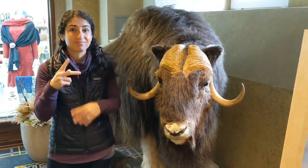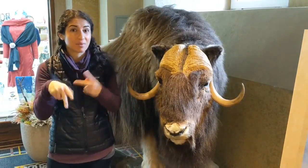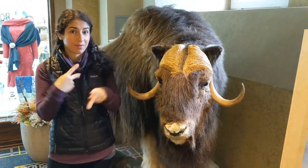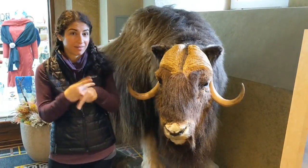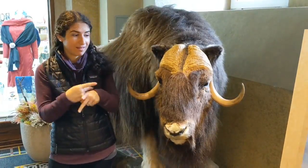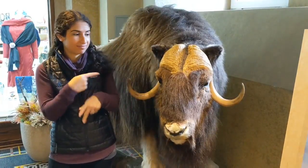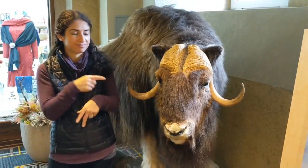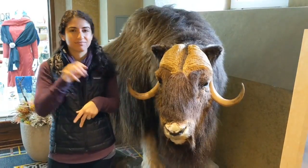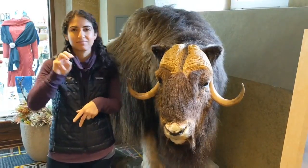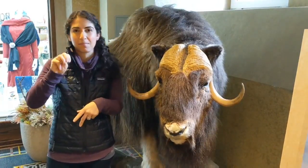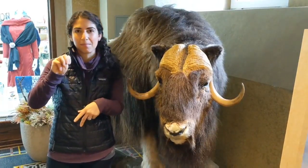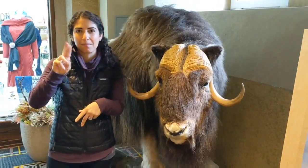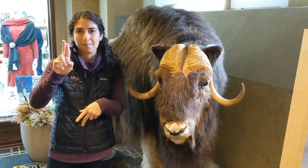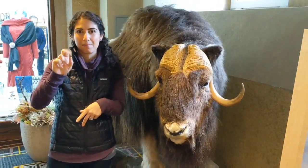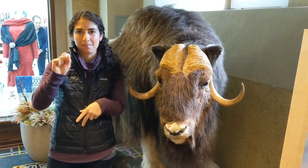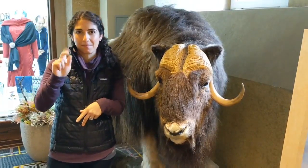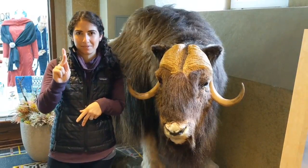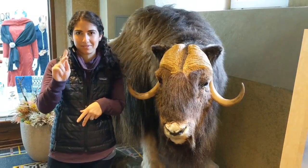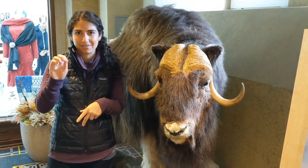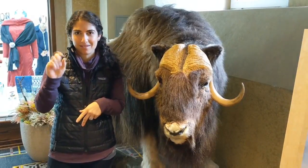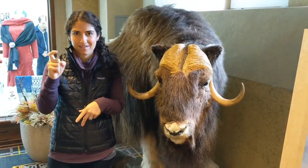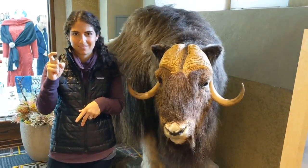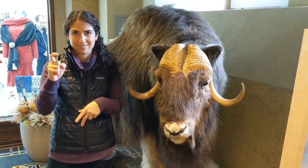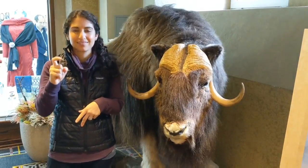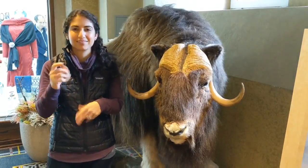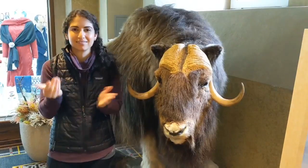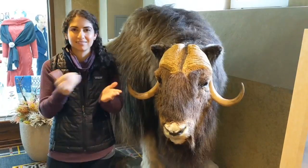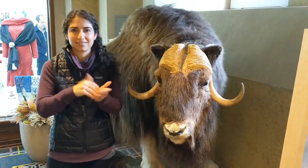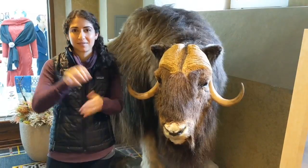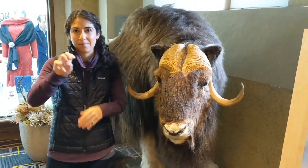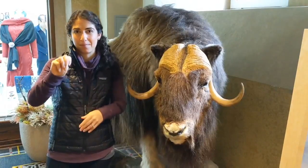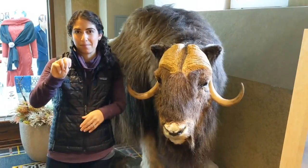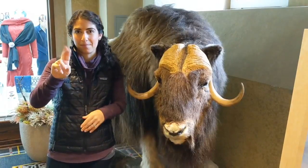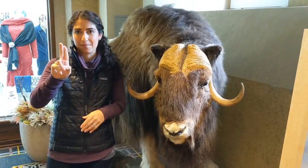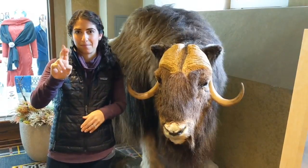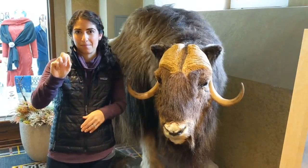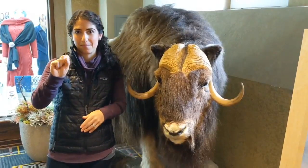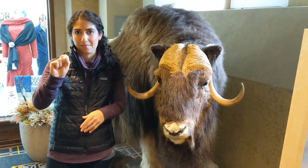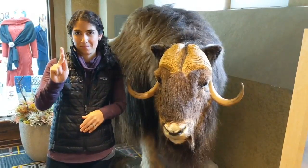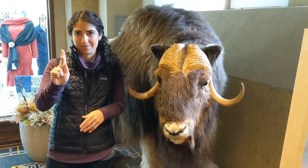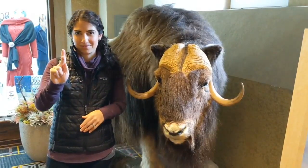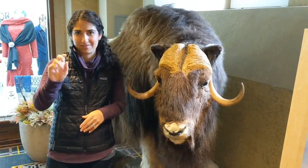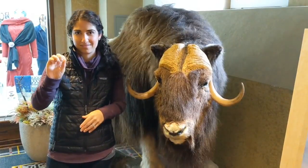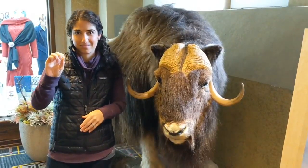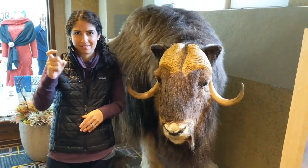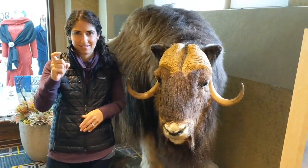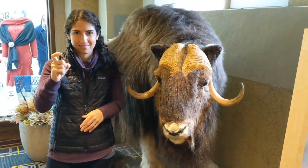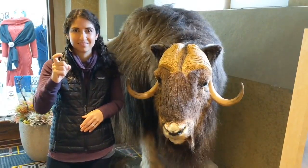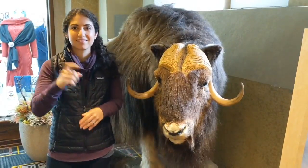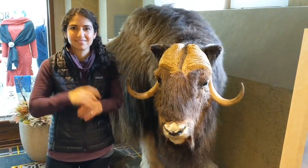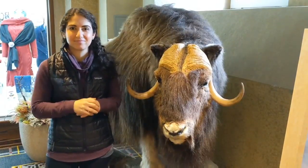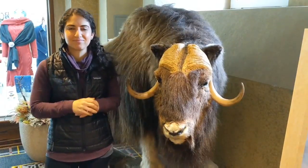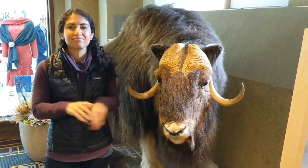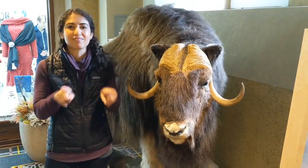What kind? A musk ox. Again: musk ox.